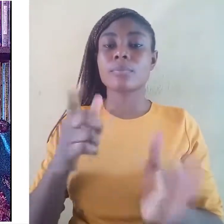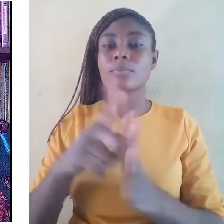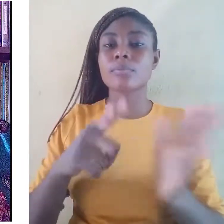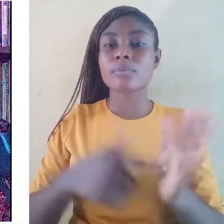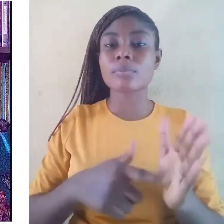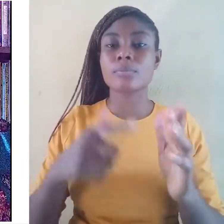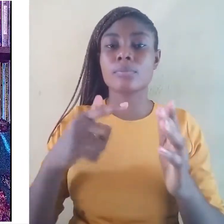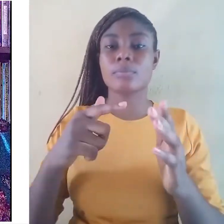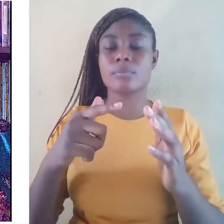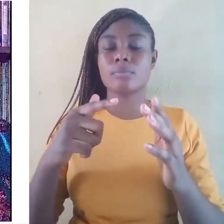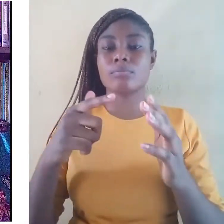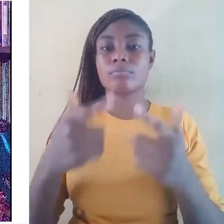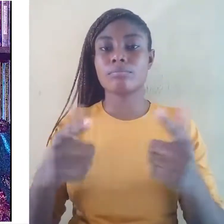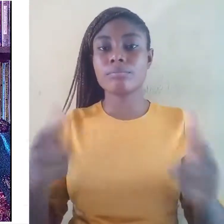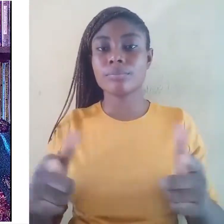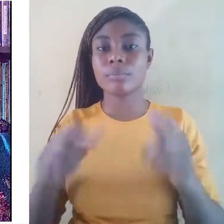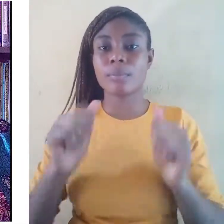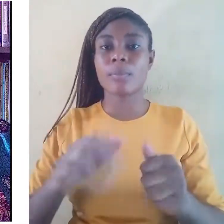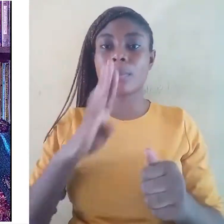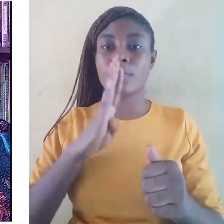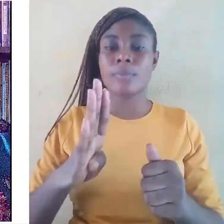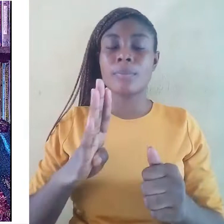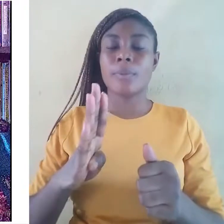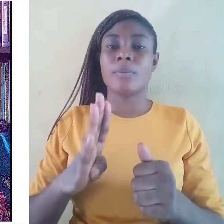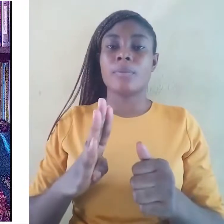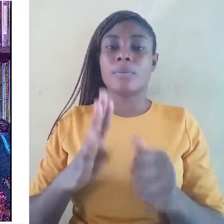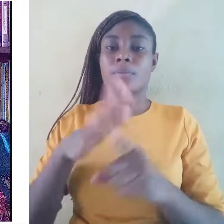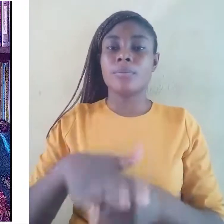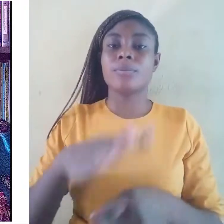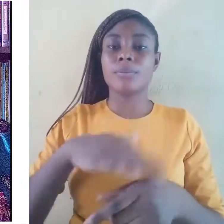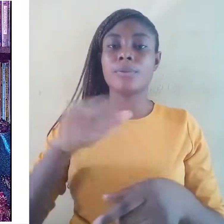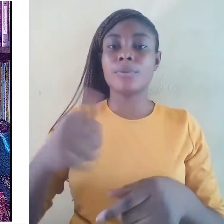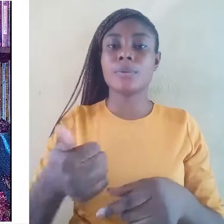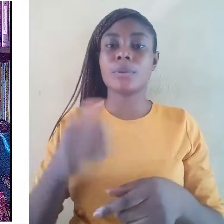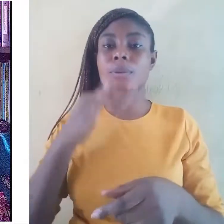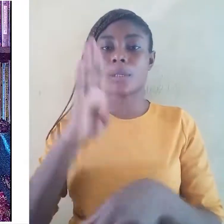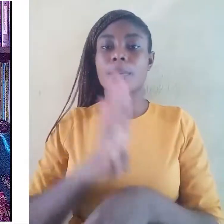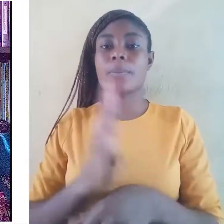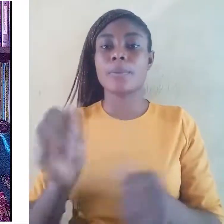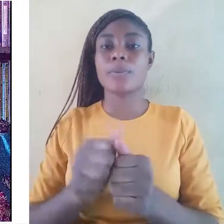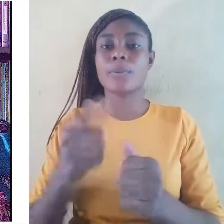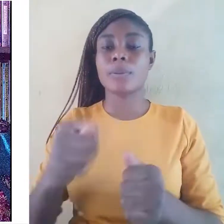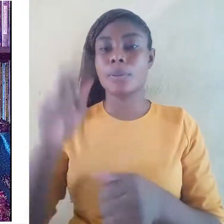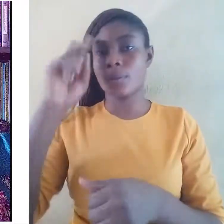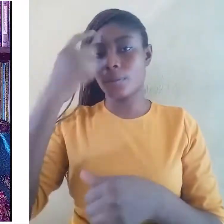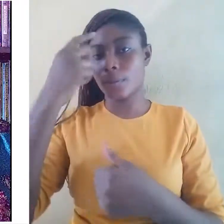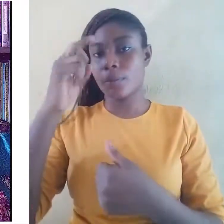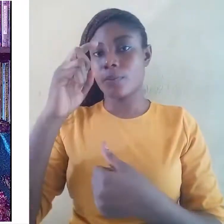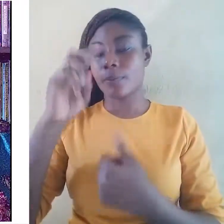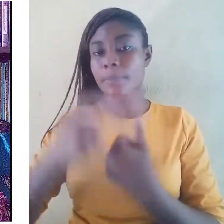They are bound with the government and so preferred by the government, as they are used